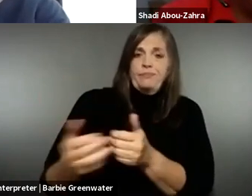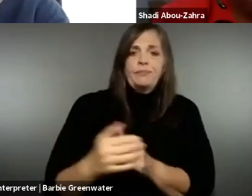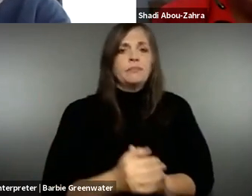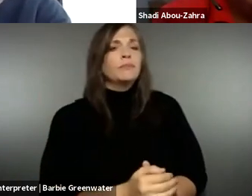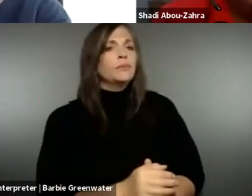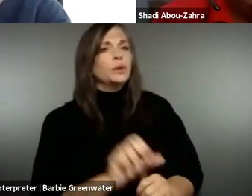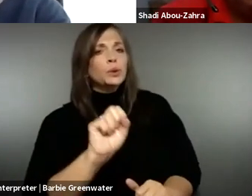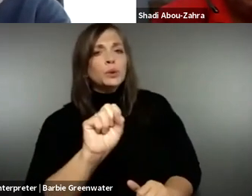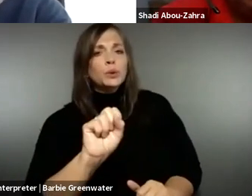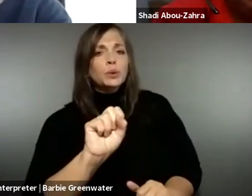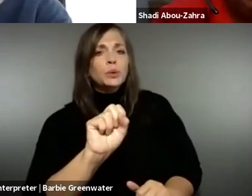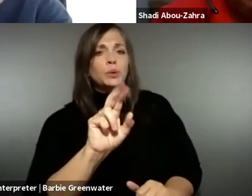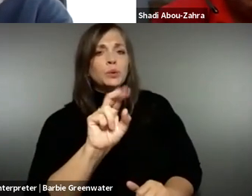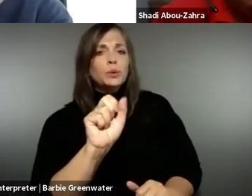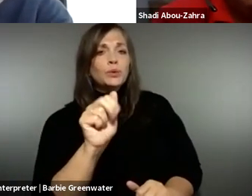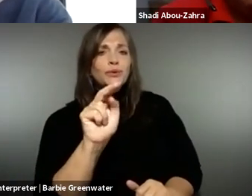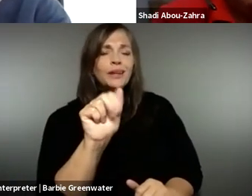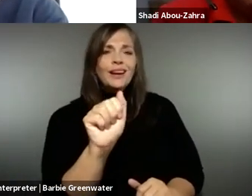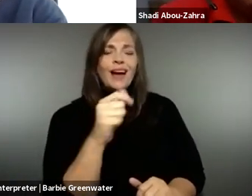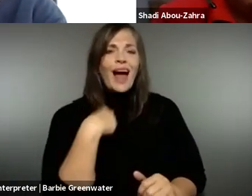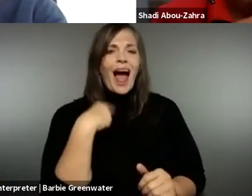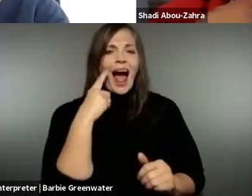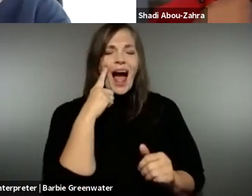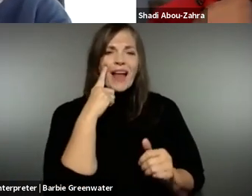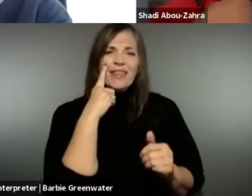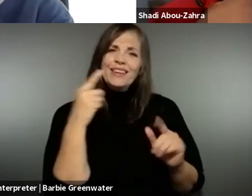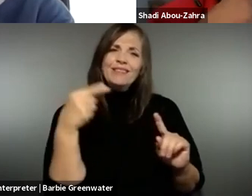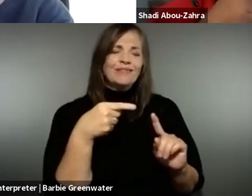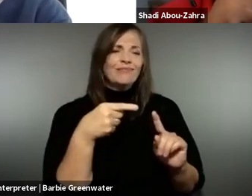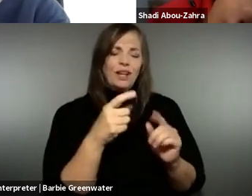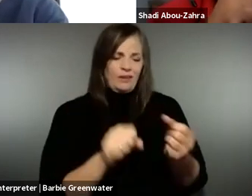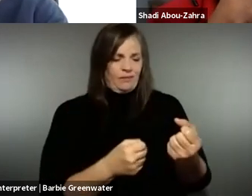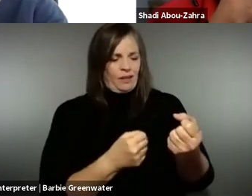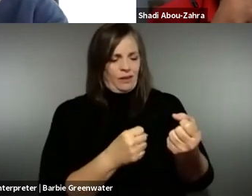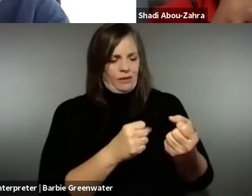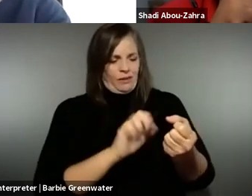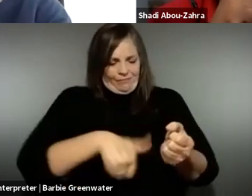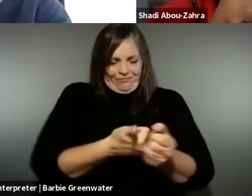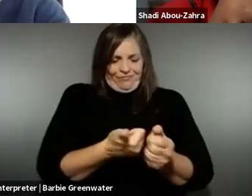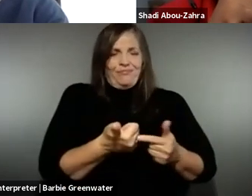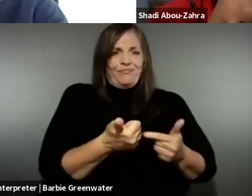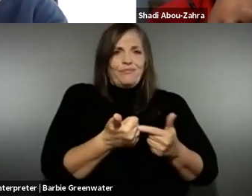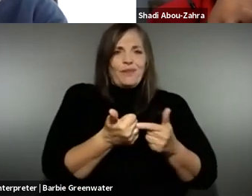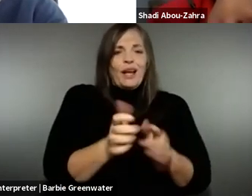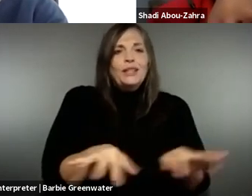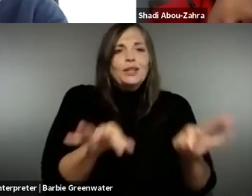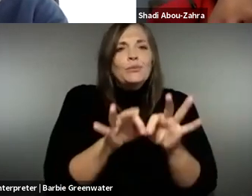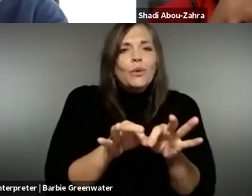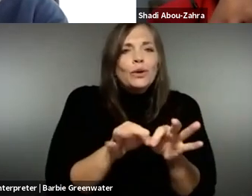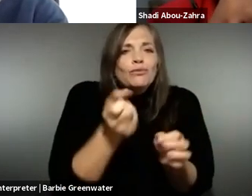, I think the most important thing to the success of this initiative is